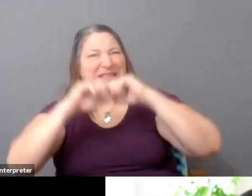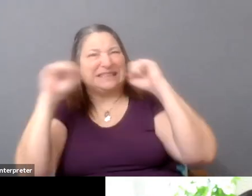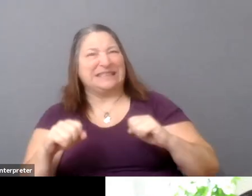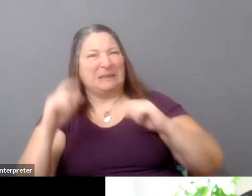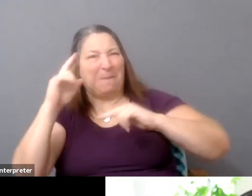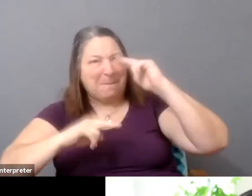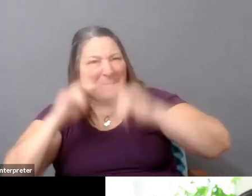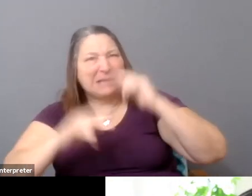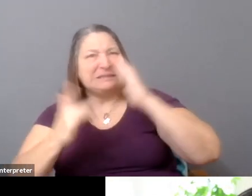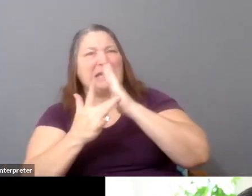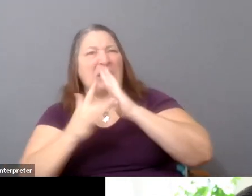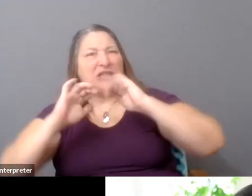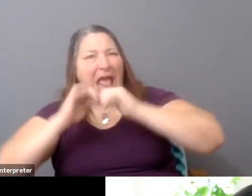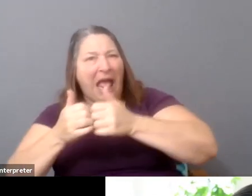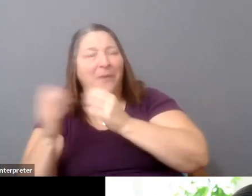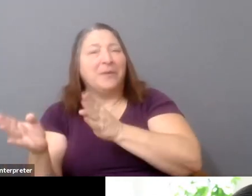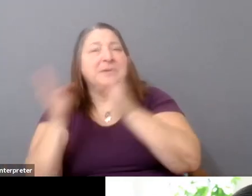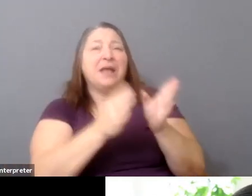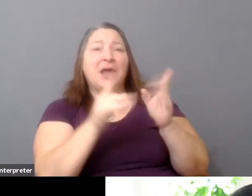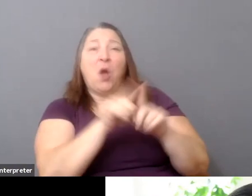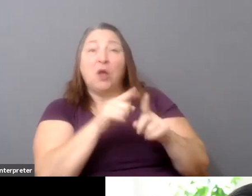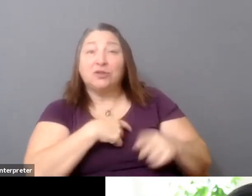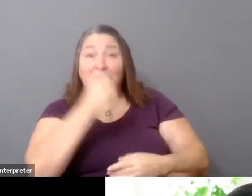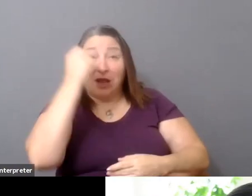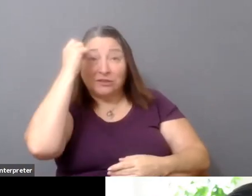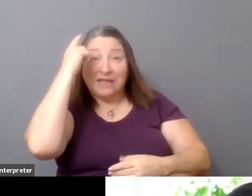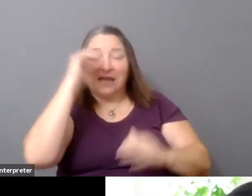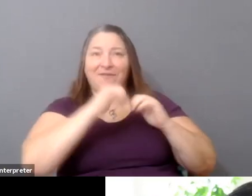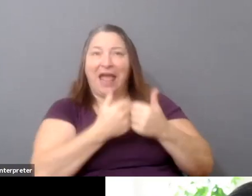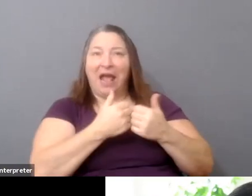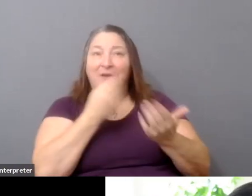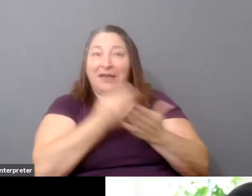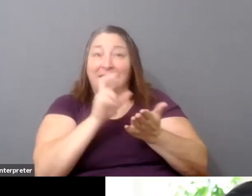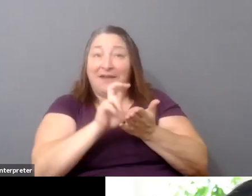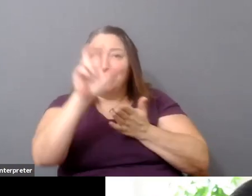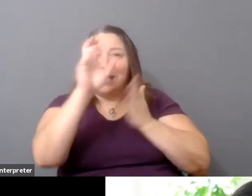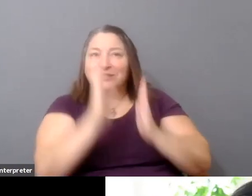as well as kind of an understanding of how an investor might think about macro-level trends--